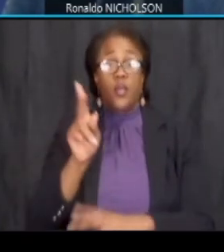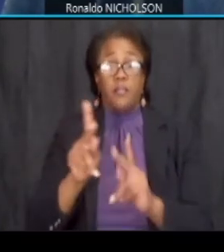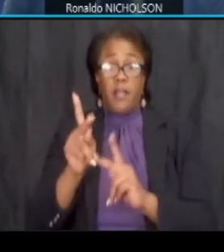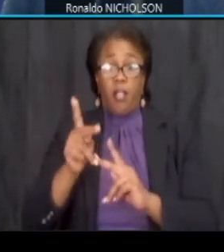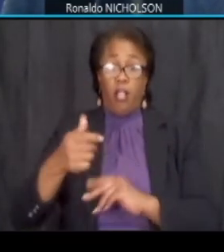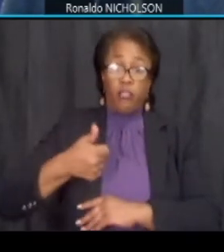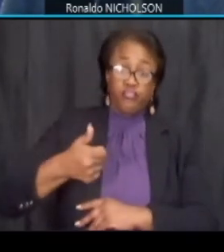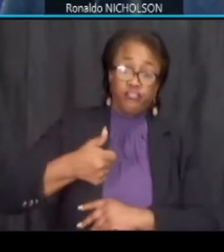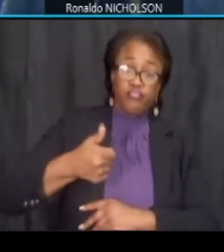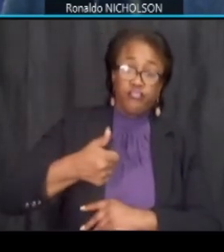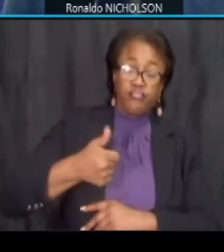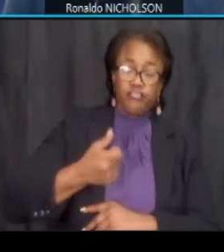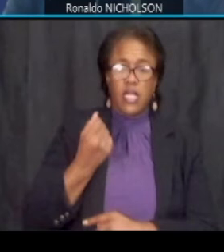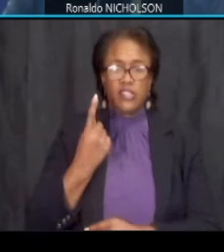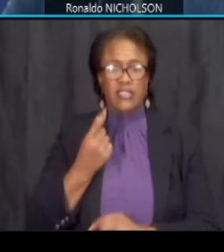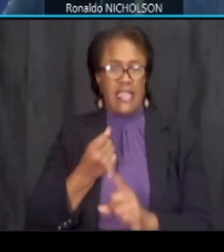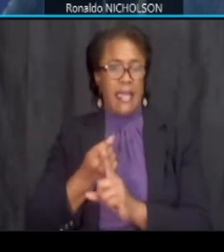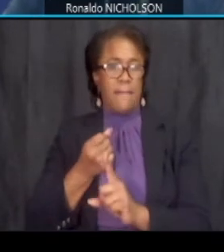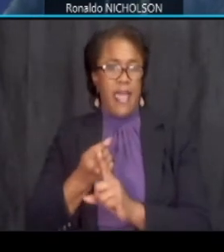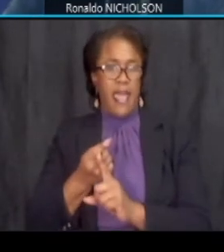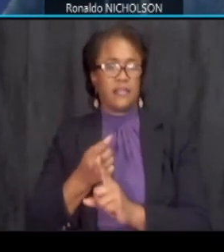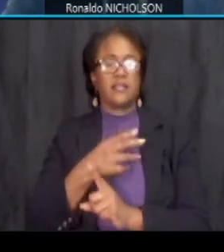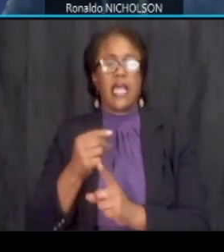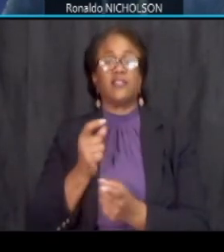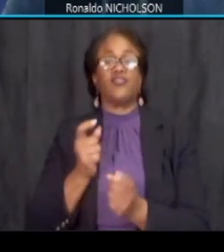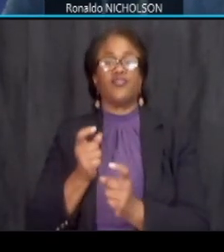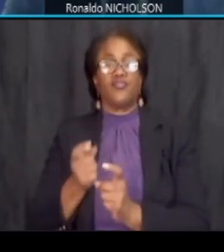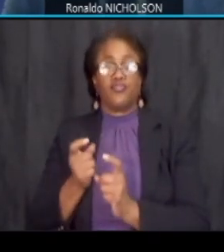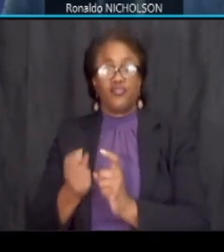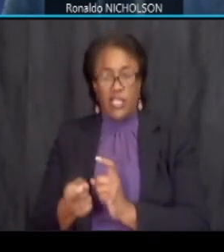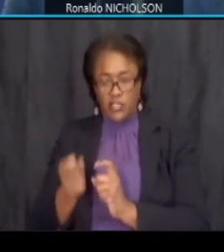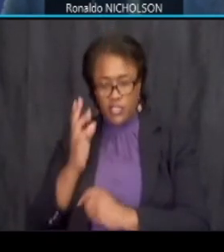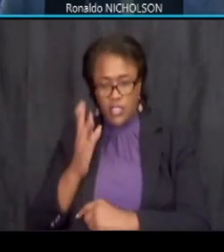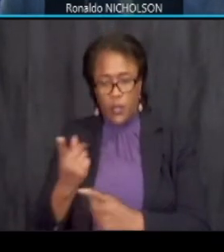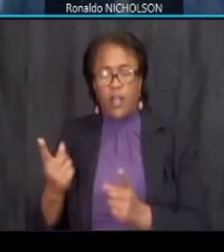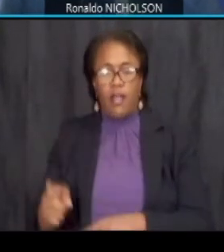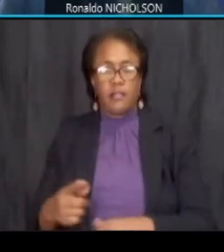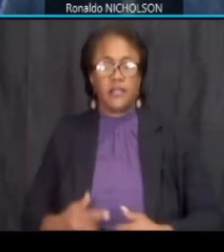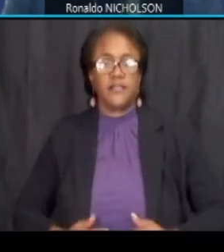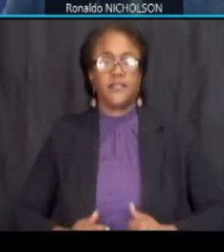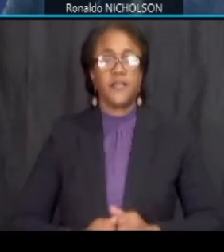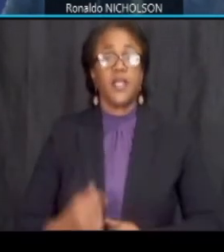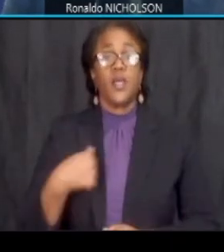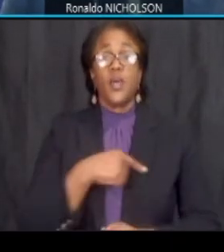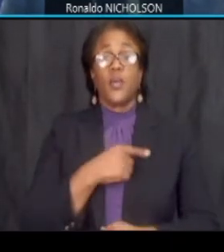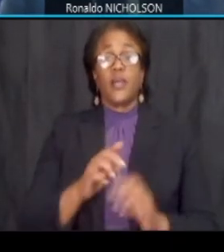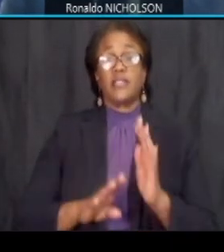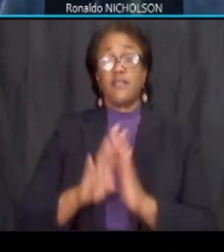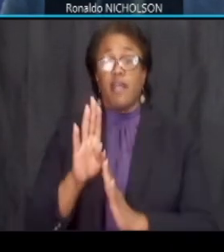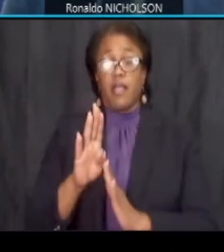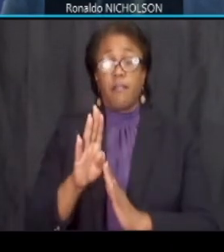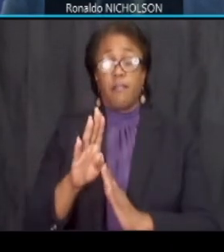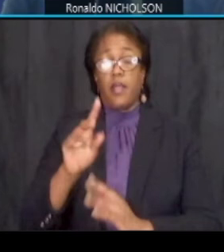of the impacts and changes that will occur we have developed a traffic management plan to